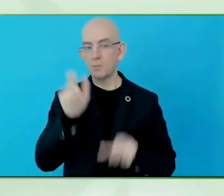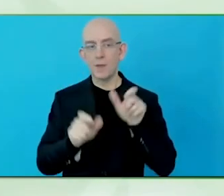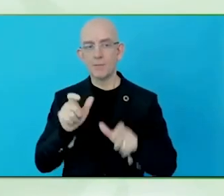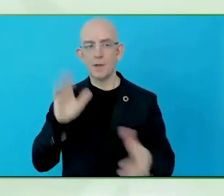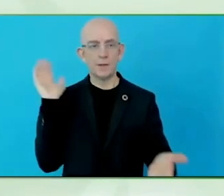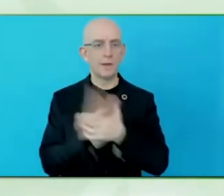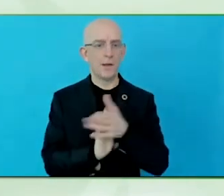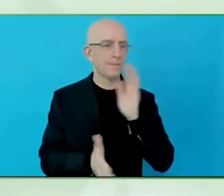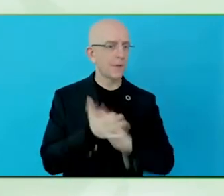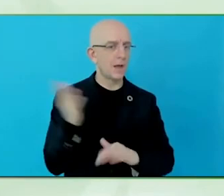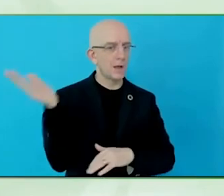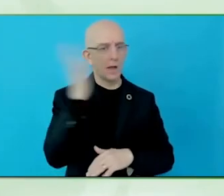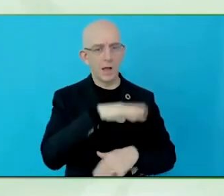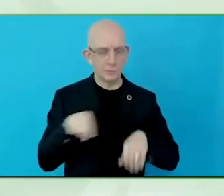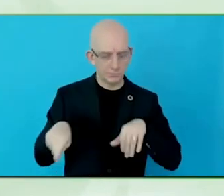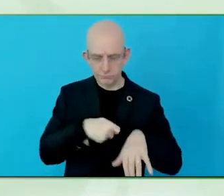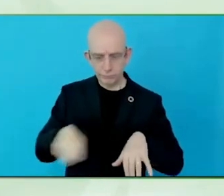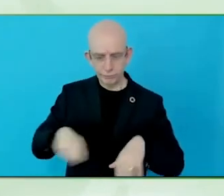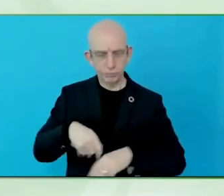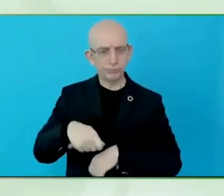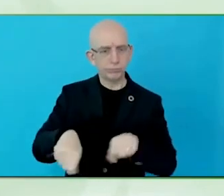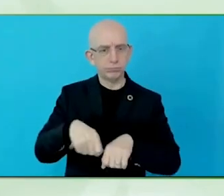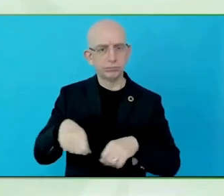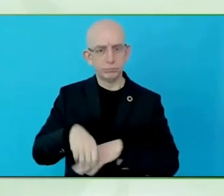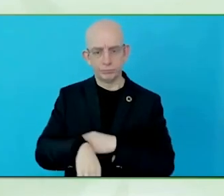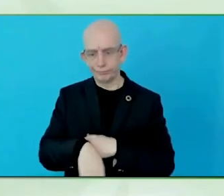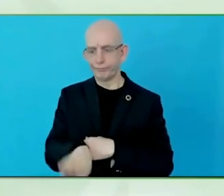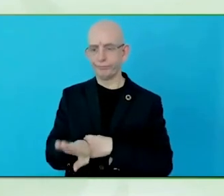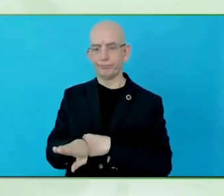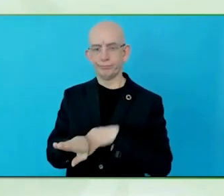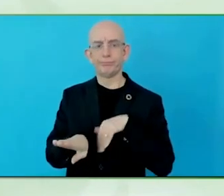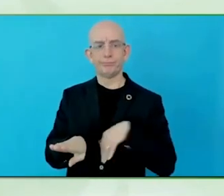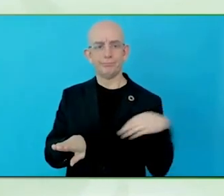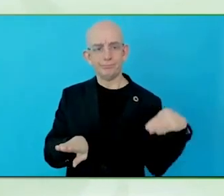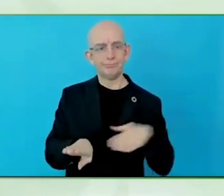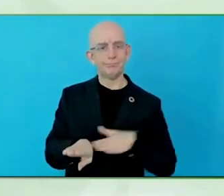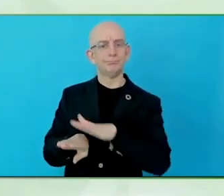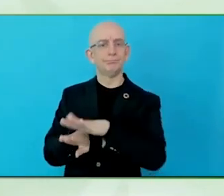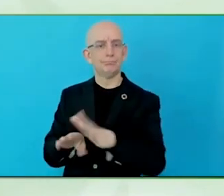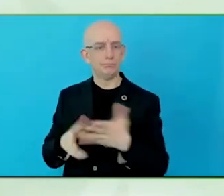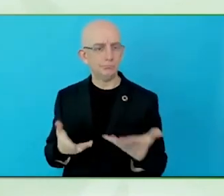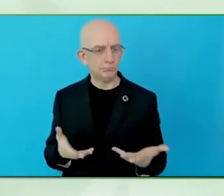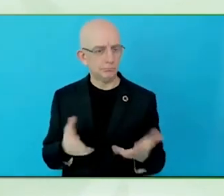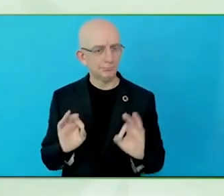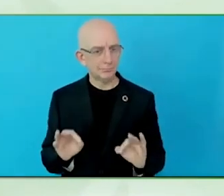There is a plus and minus, right? >> There is a plus and minus.